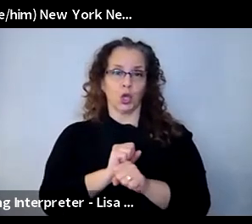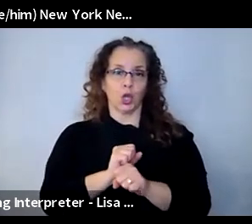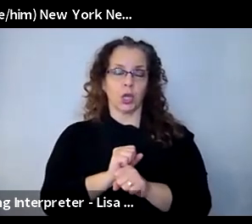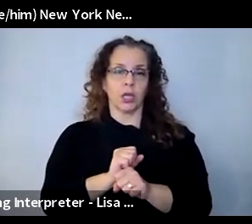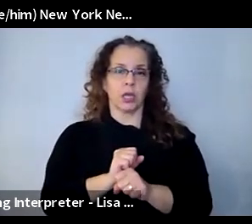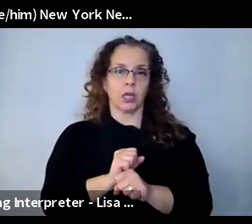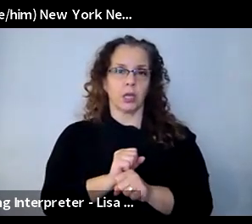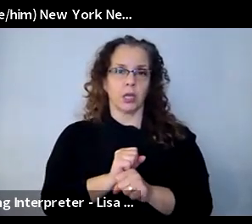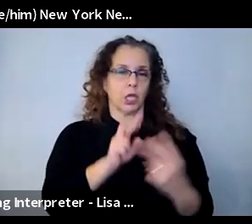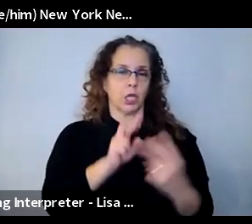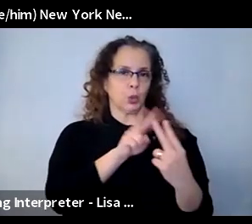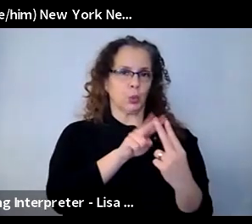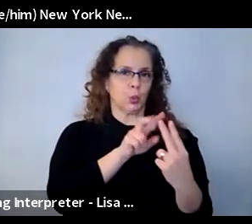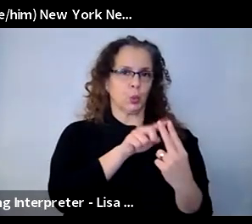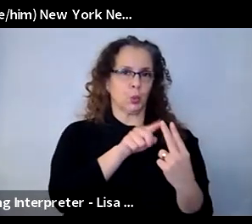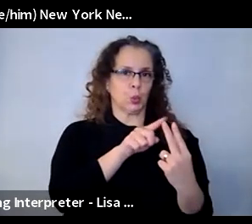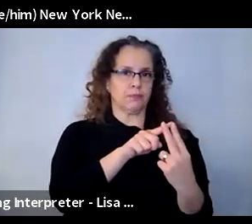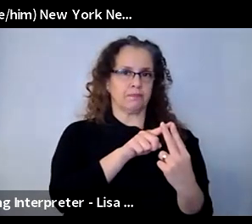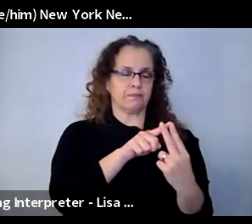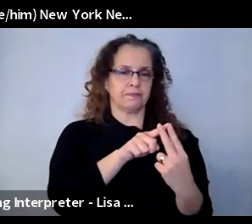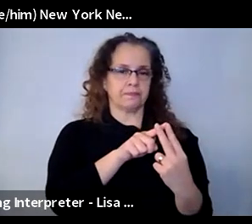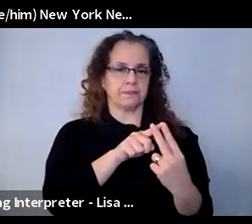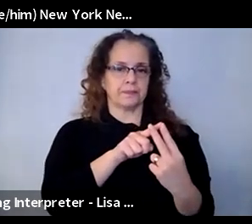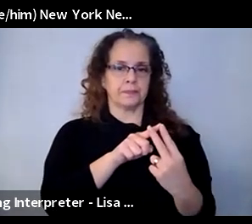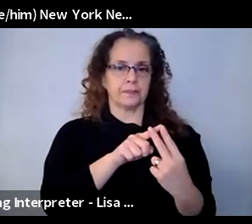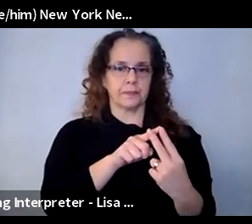important things that we do, which of course, are always part